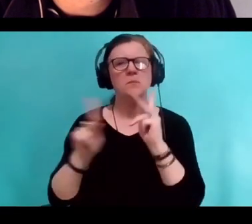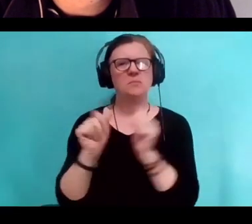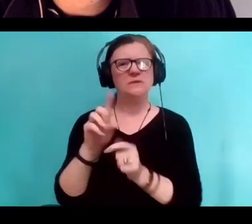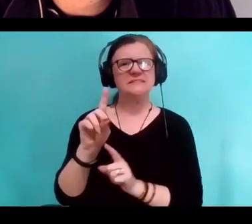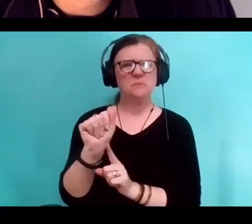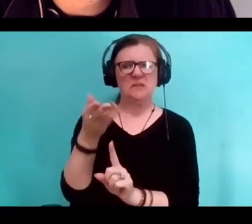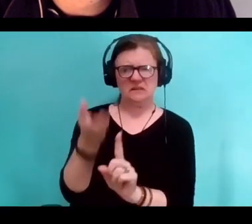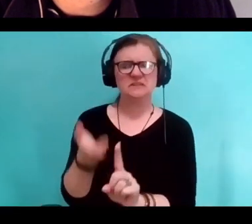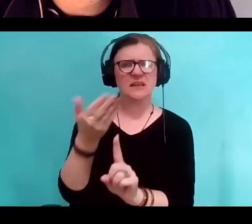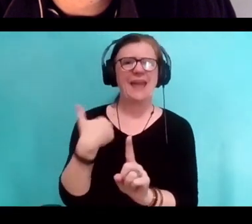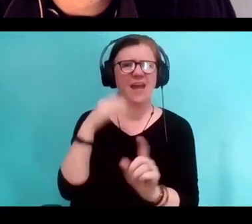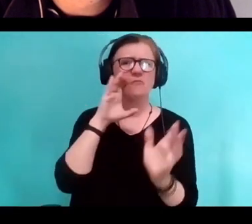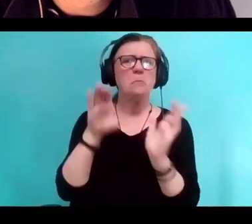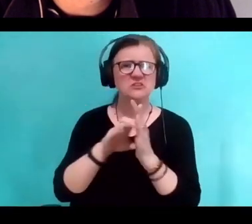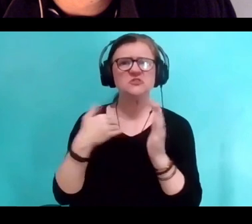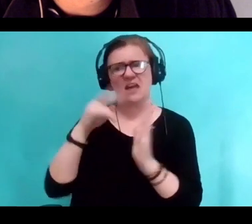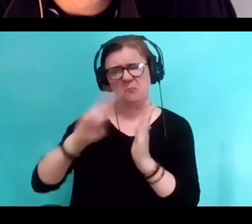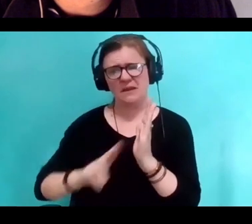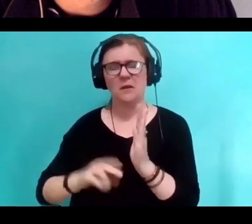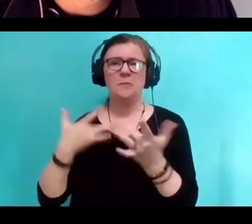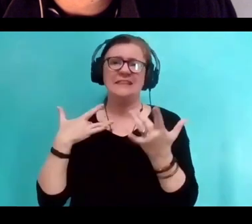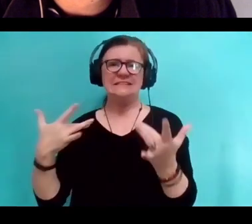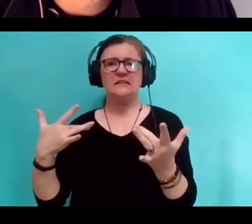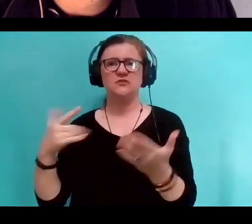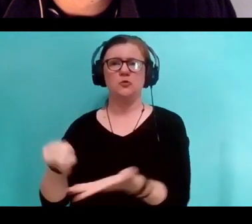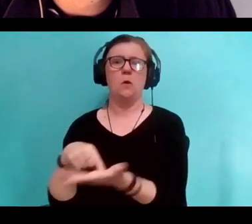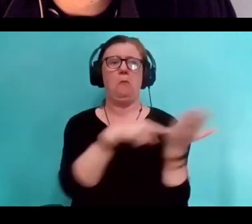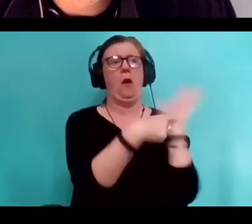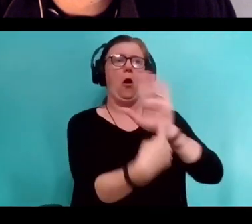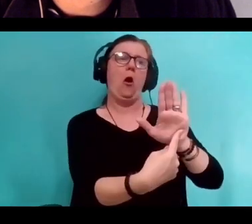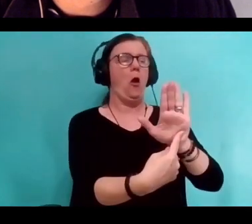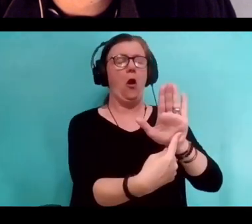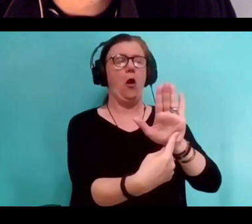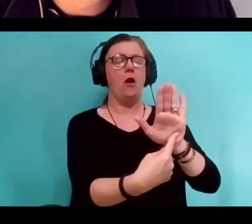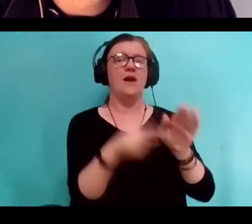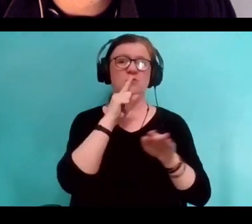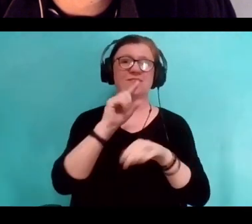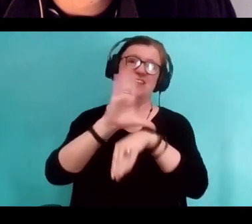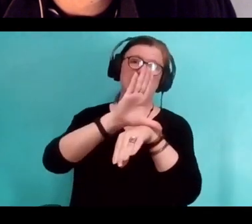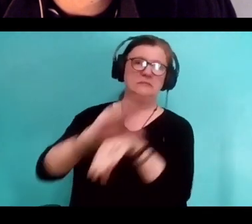exist, but they've often been as horrifically demeaning as the language,